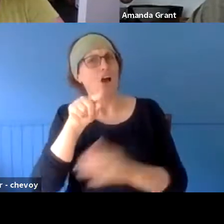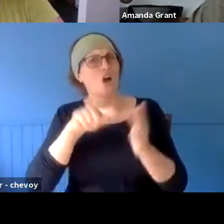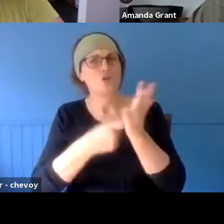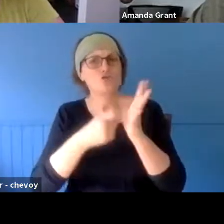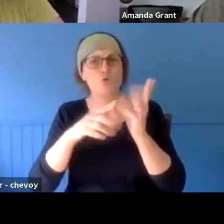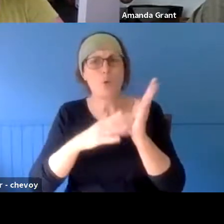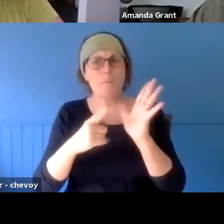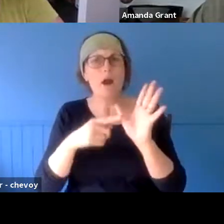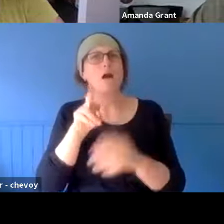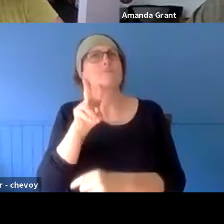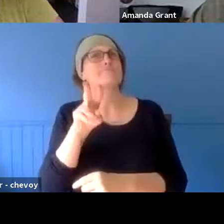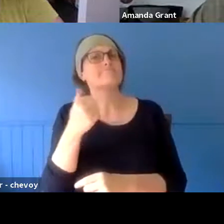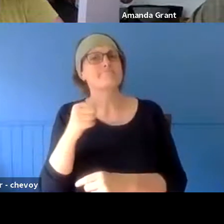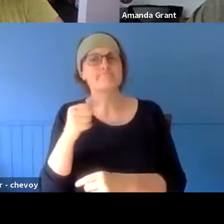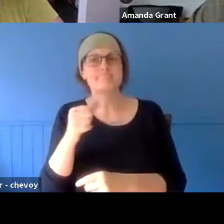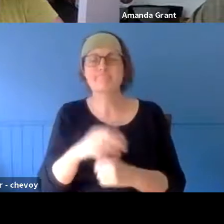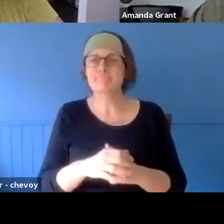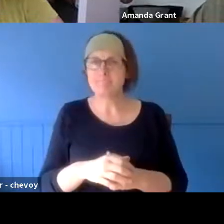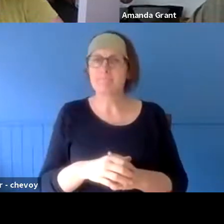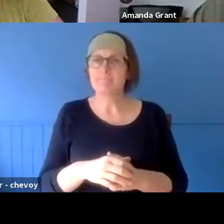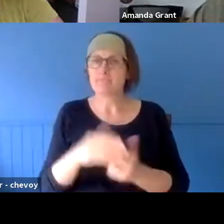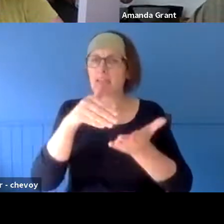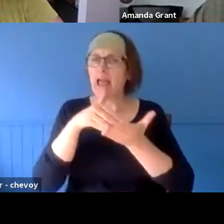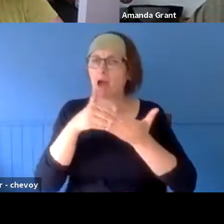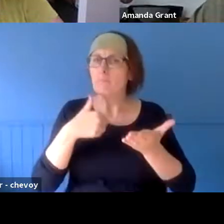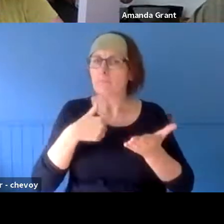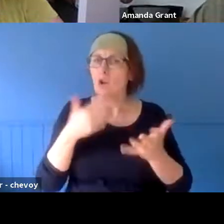direct connection in the sense that, because we're not specialists in